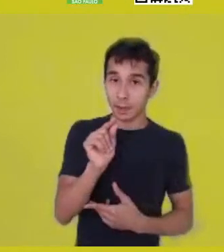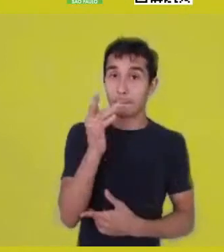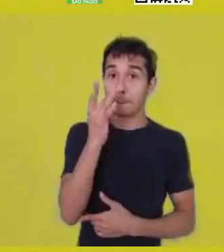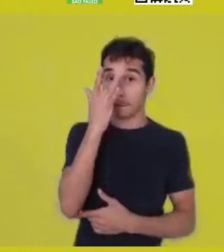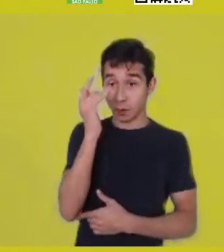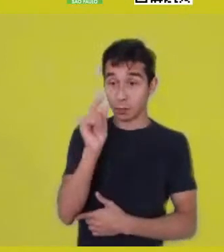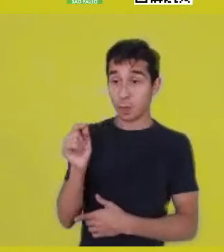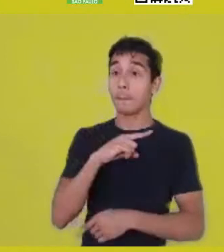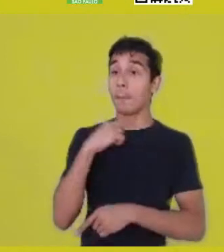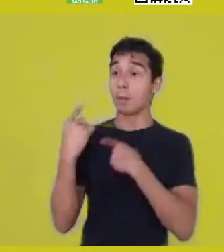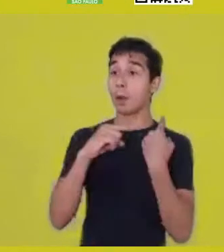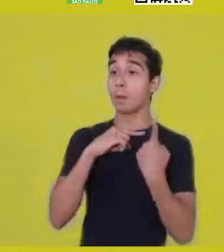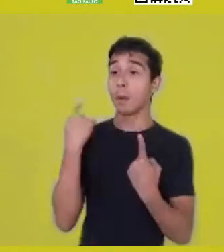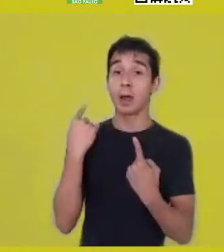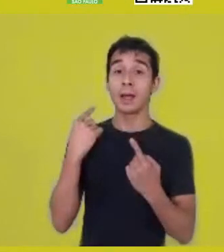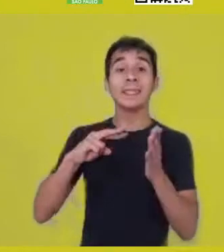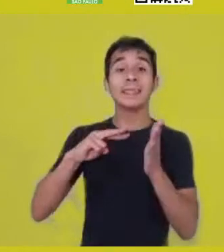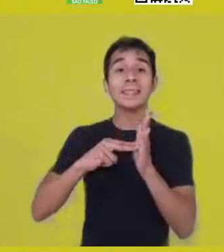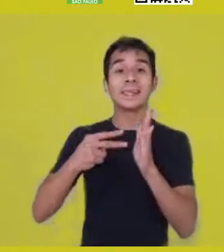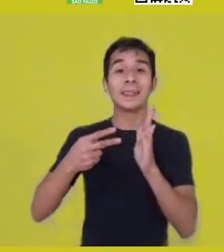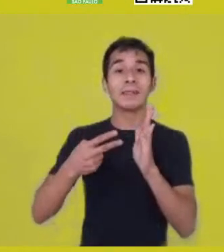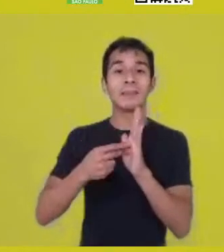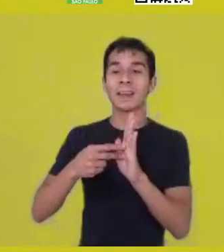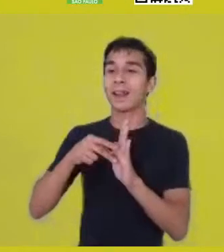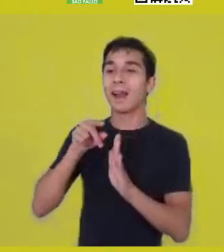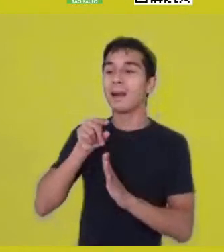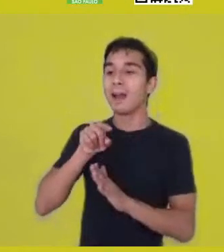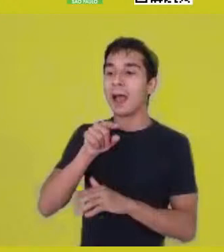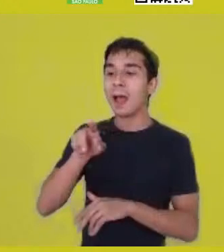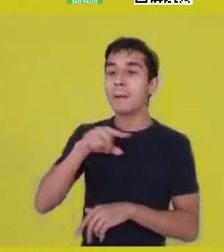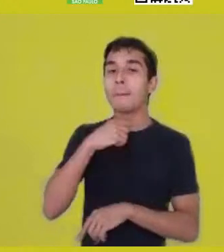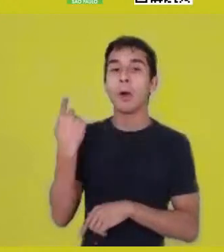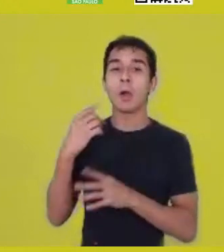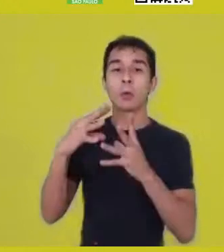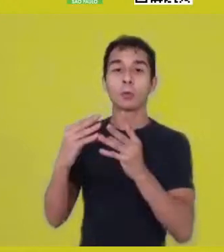and that you cannot say effectively anything